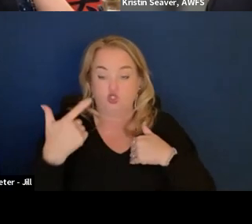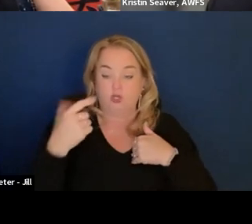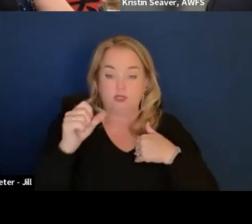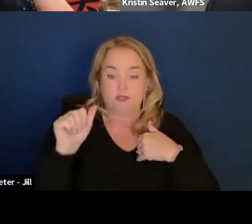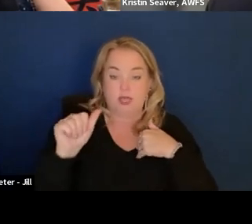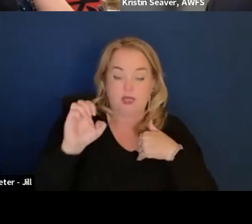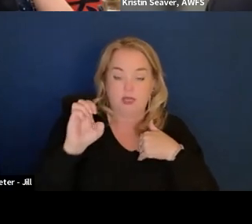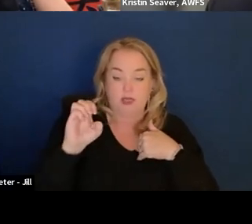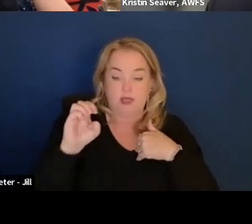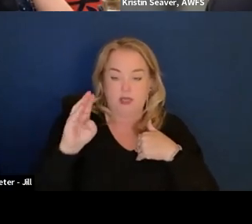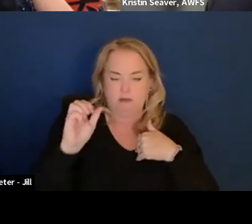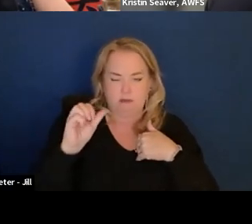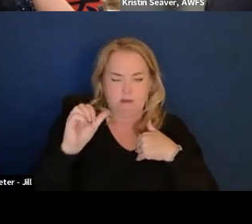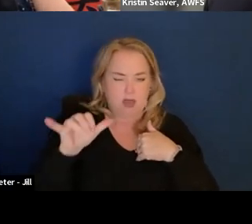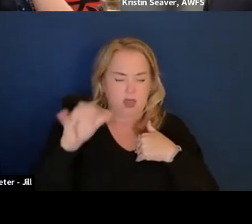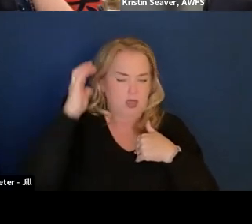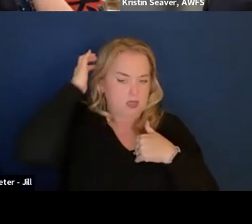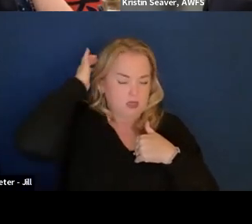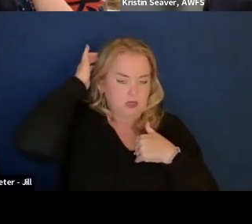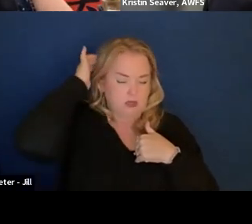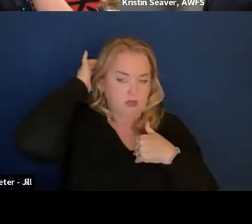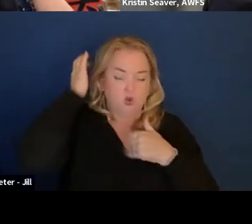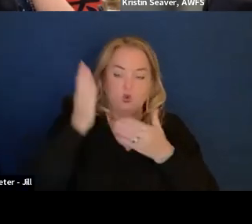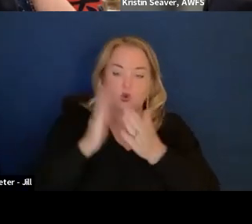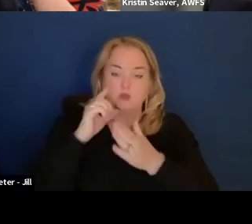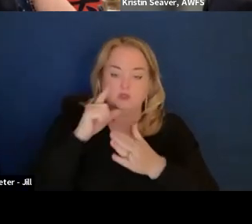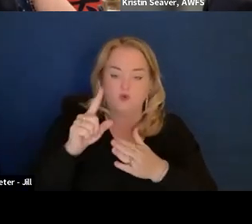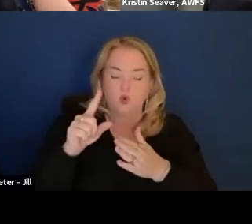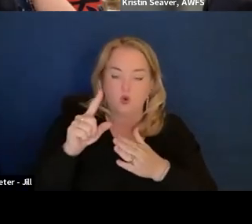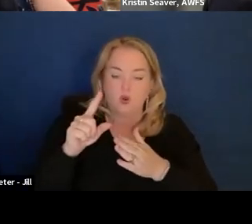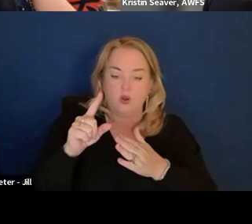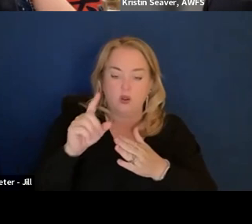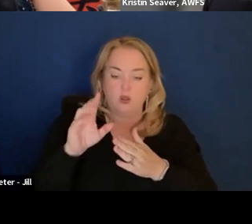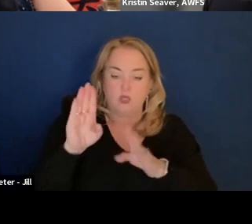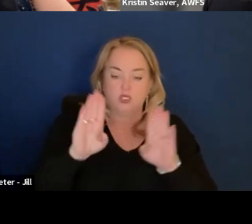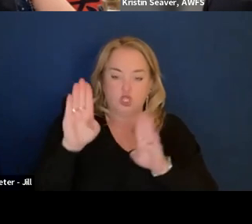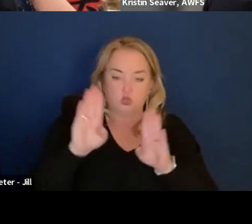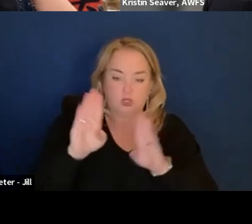which is a portal for sending requests for quotes or solicitations to GSA vendors.